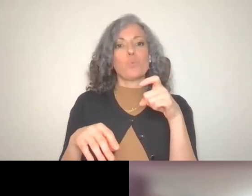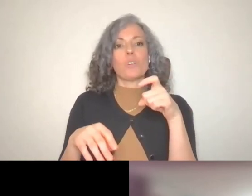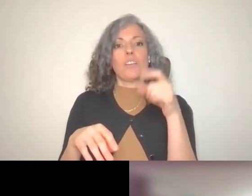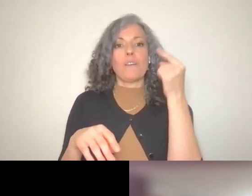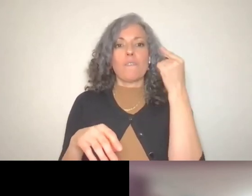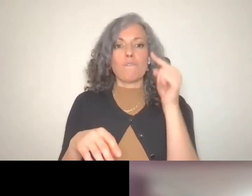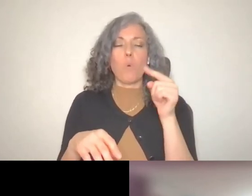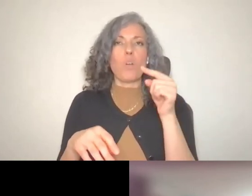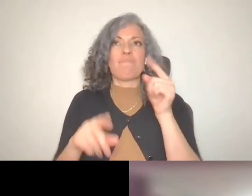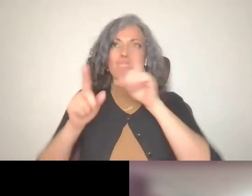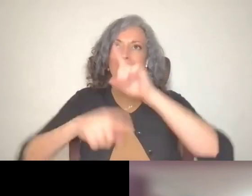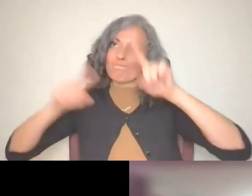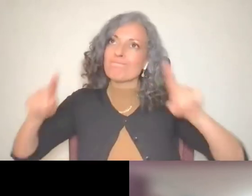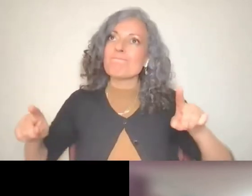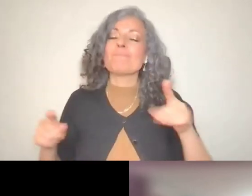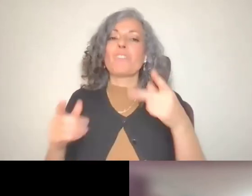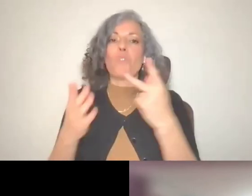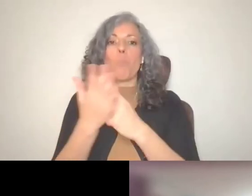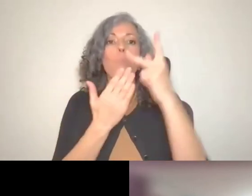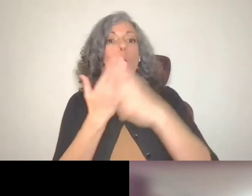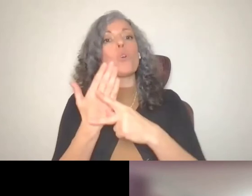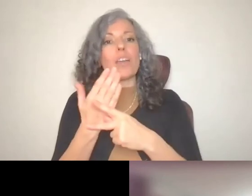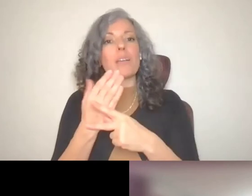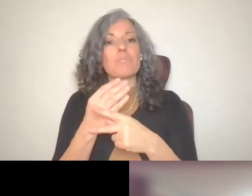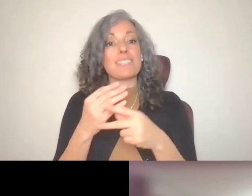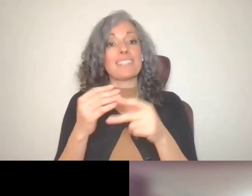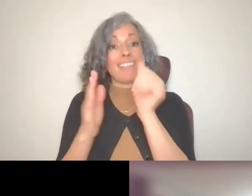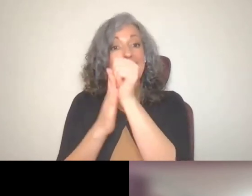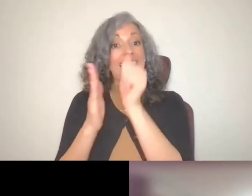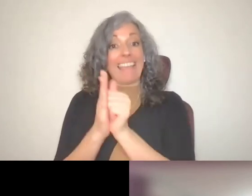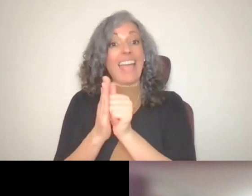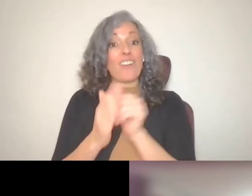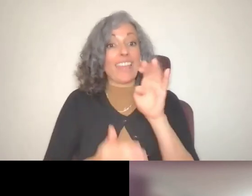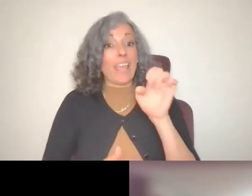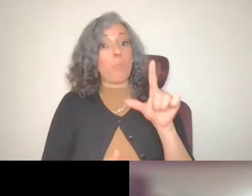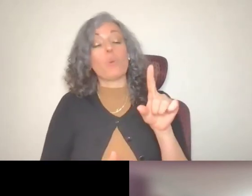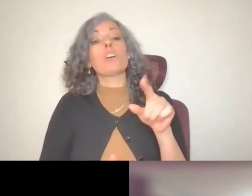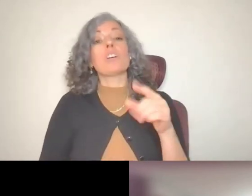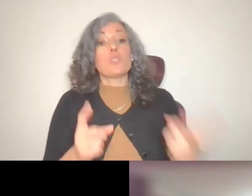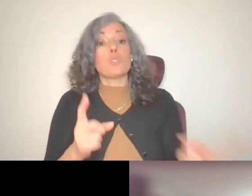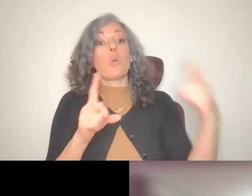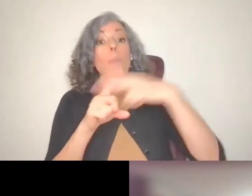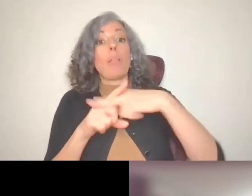programs the funds in an ABLE account but when you're applying for student aid to